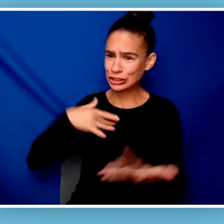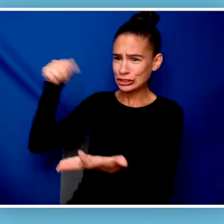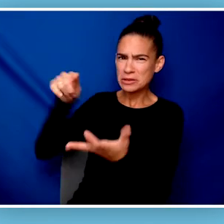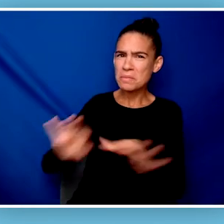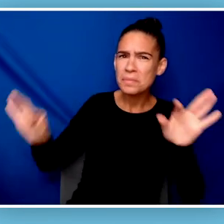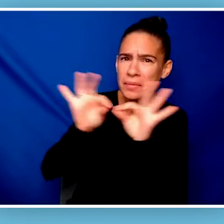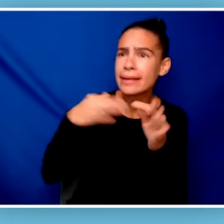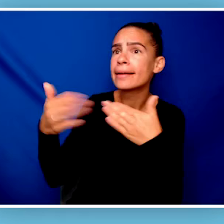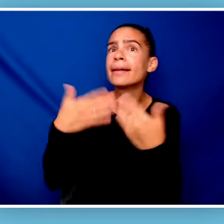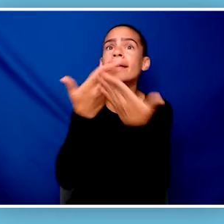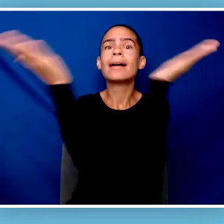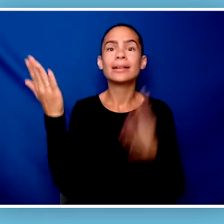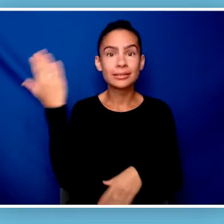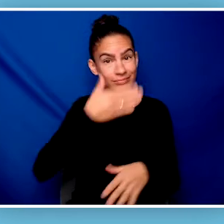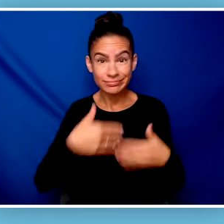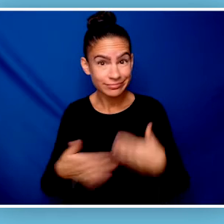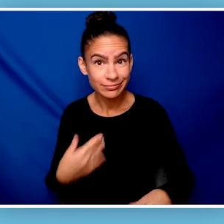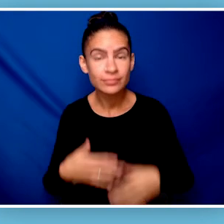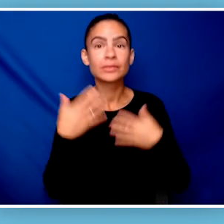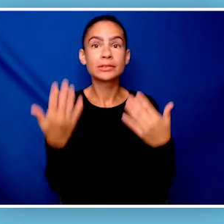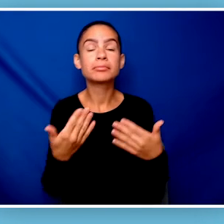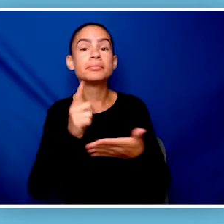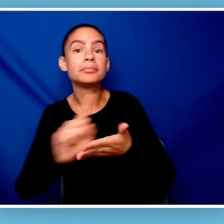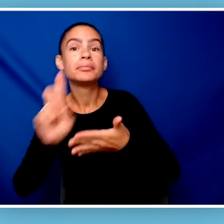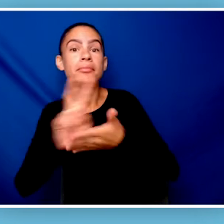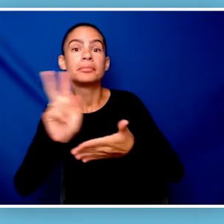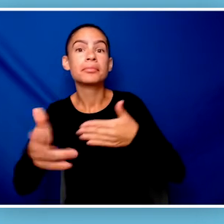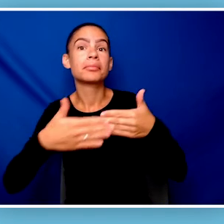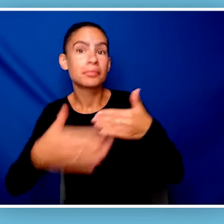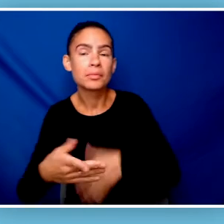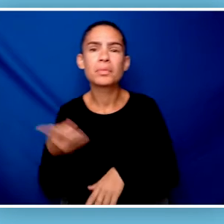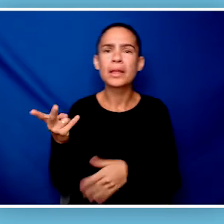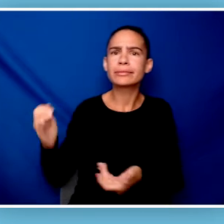Even if the legislators at the Capitol don't see them. [Narrator] So, for the next few weeks,